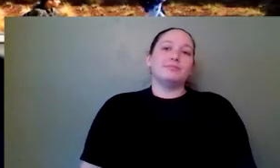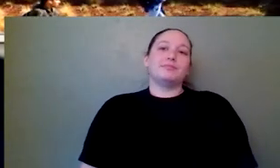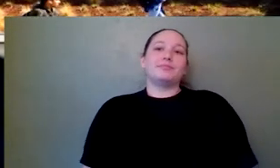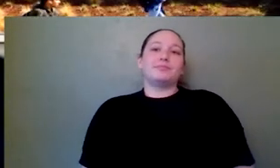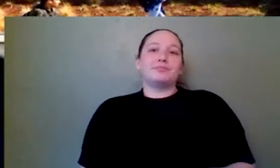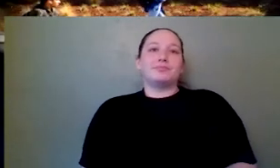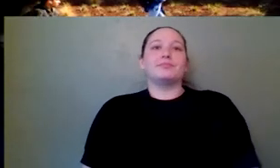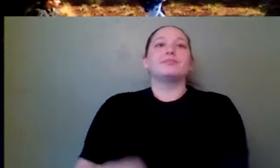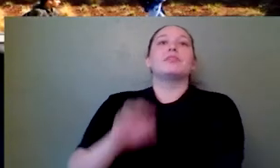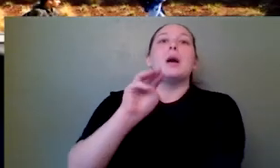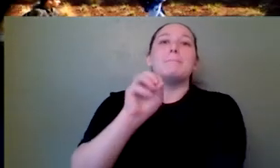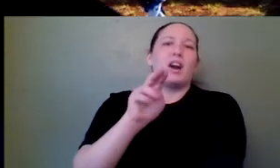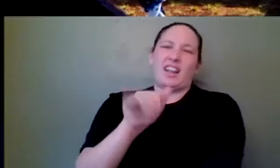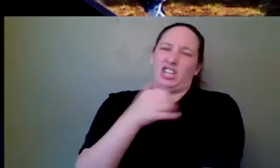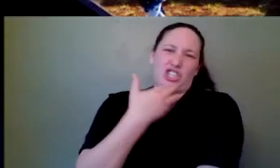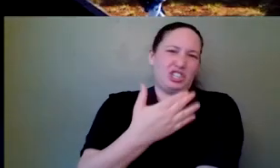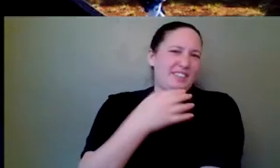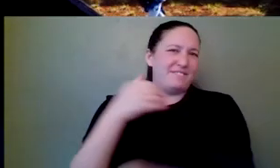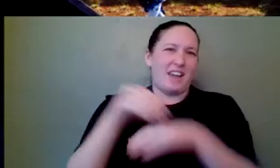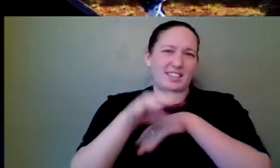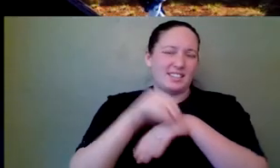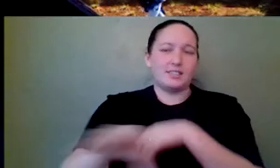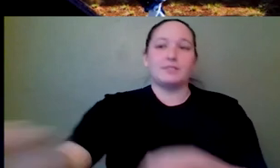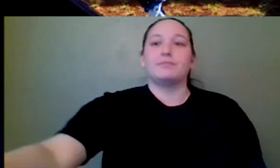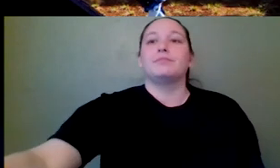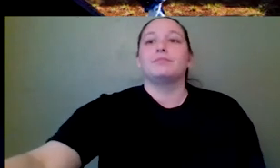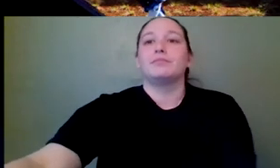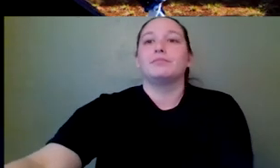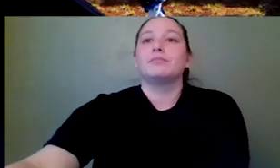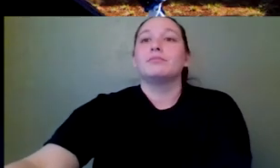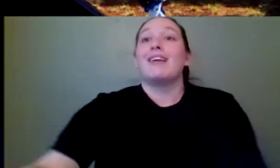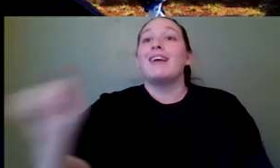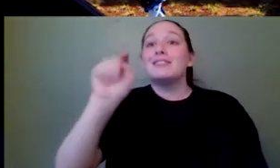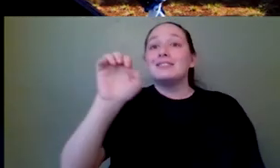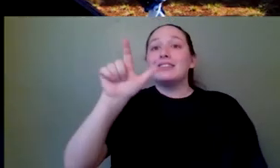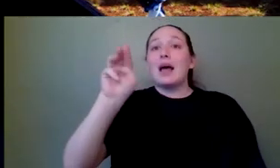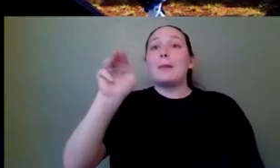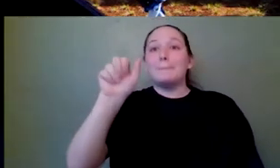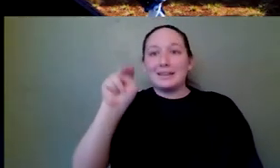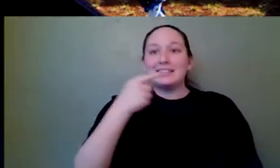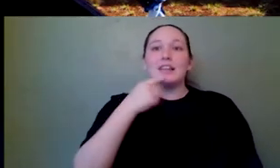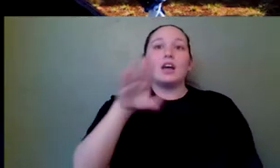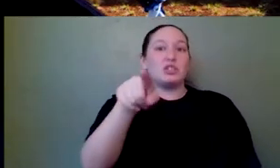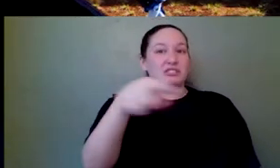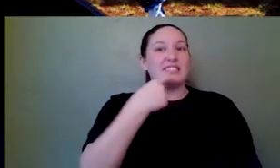That's really good advice. Let's see, Twellman is asking you said areas need to feel lives. What is